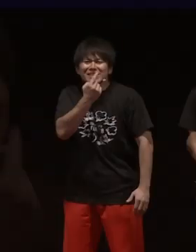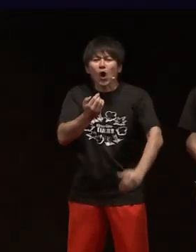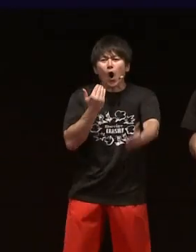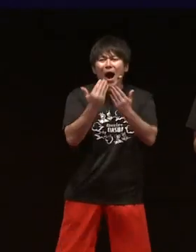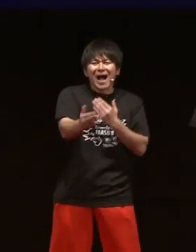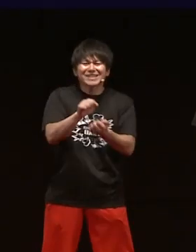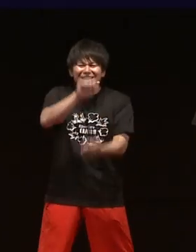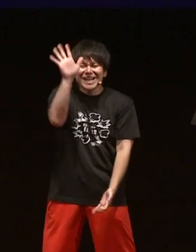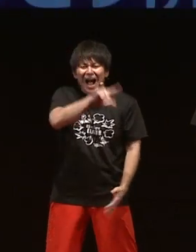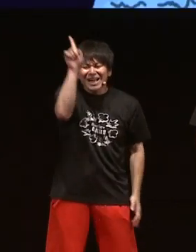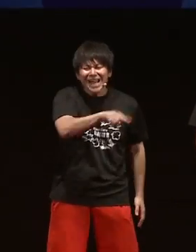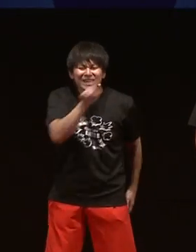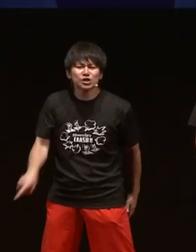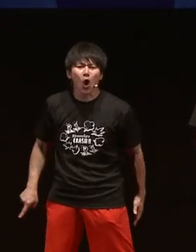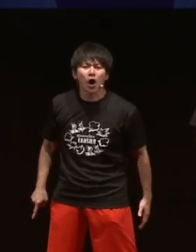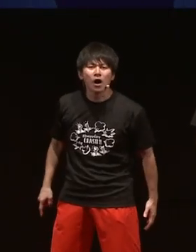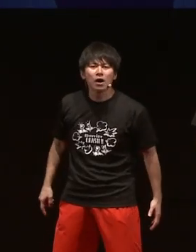when people don't open their mouths properly!